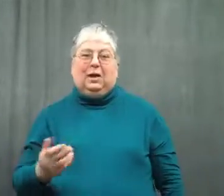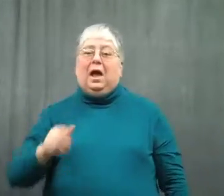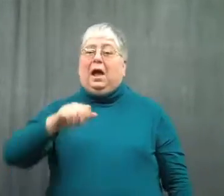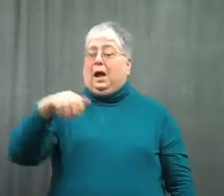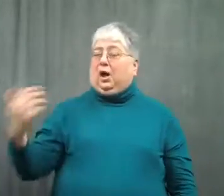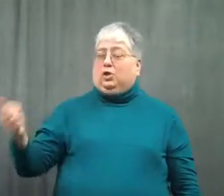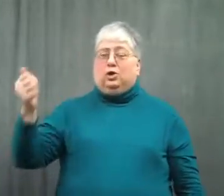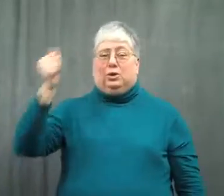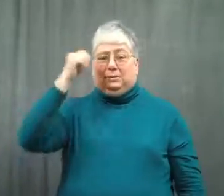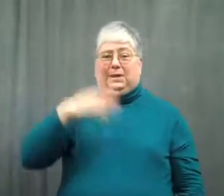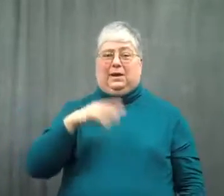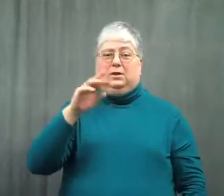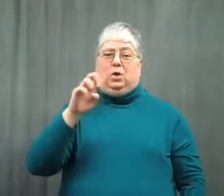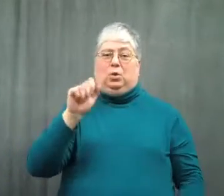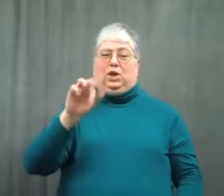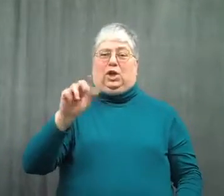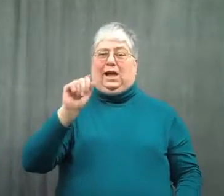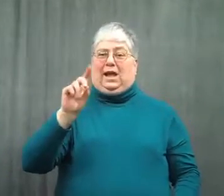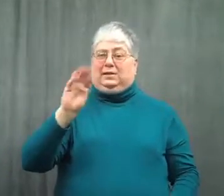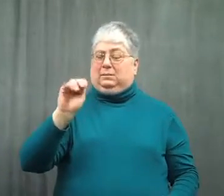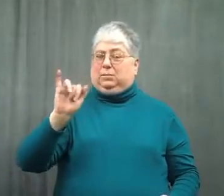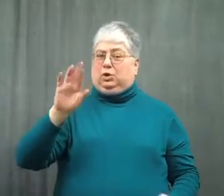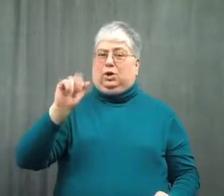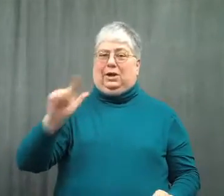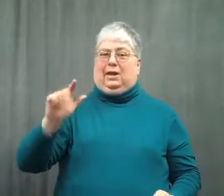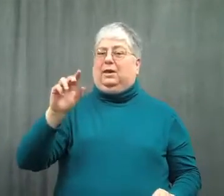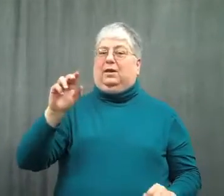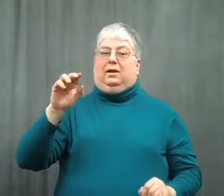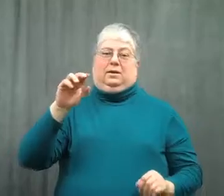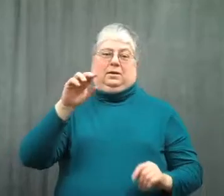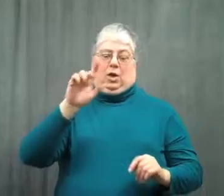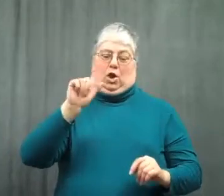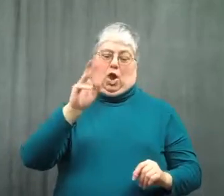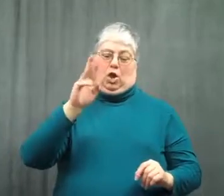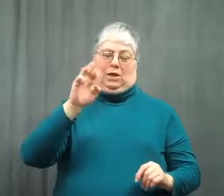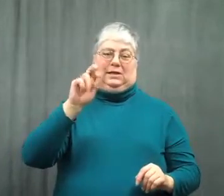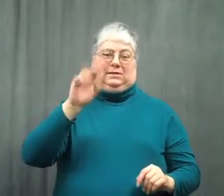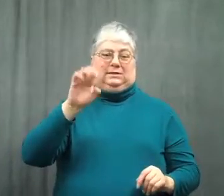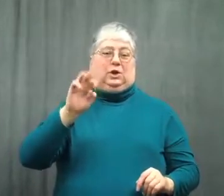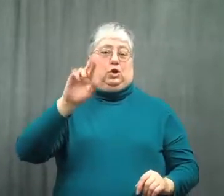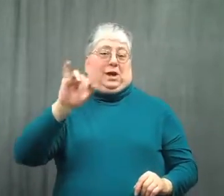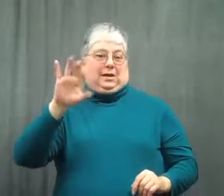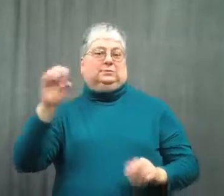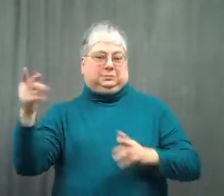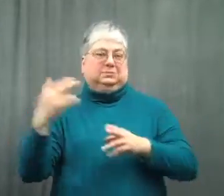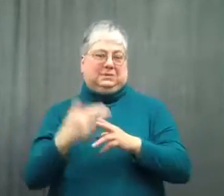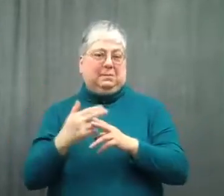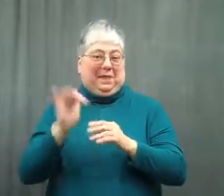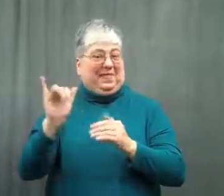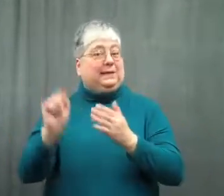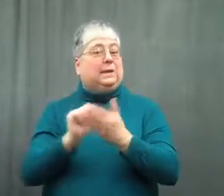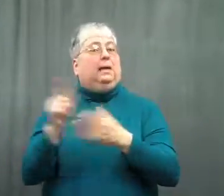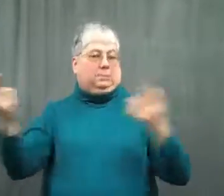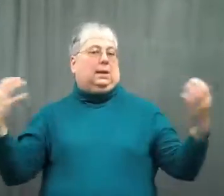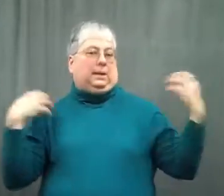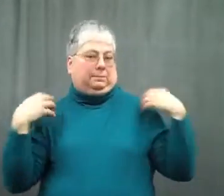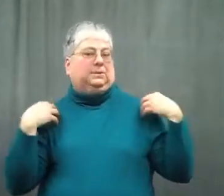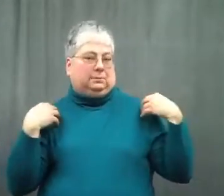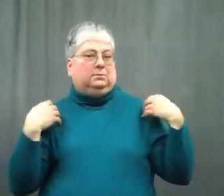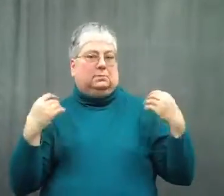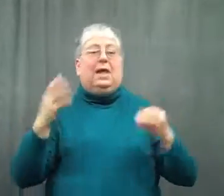Rear Admiral Lawrence Rice was Captain of the ship at that time.